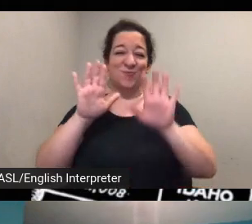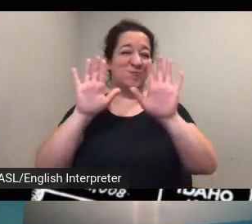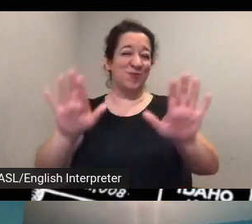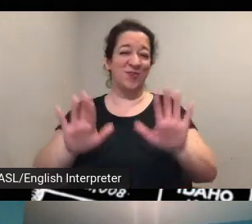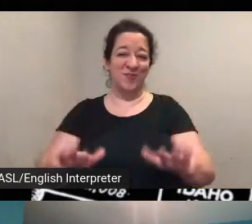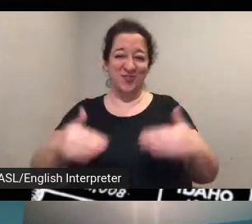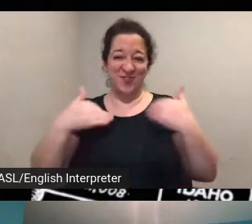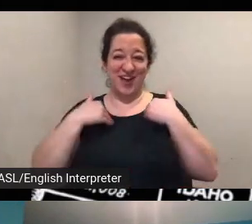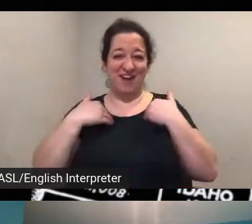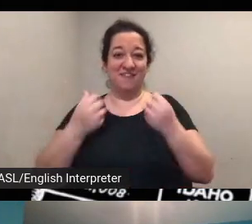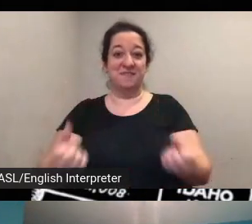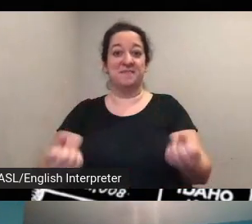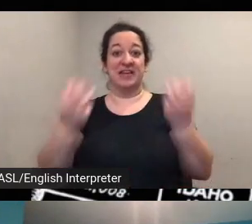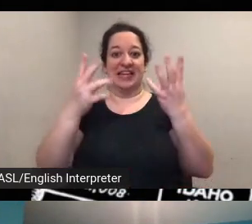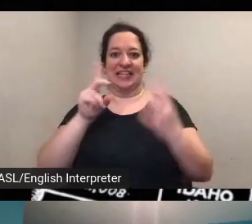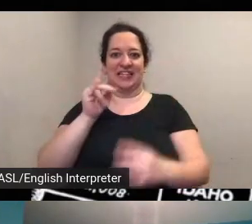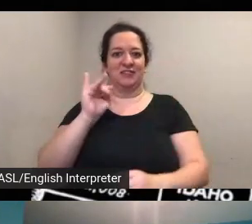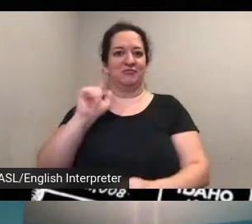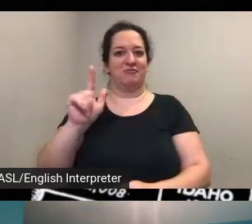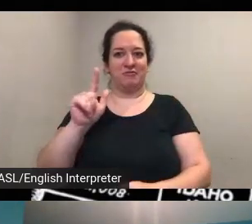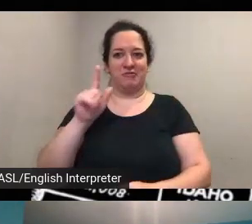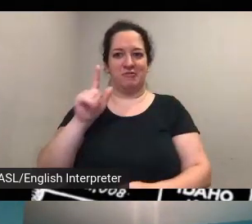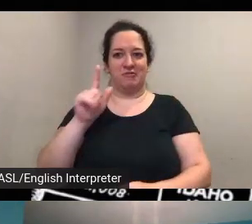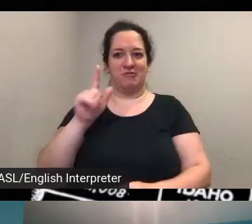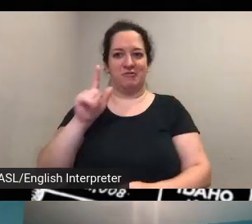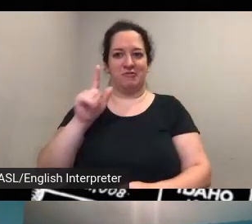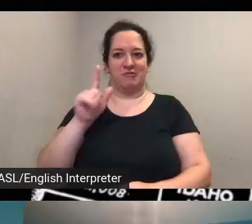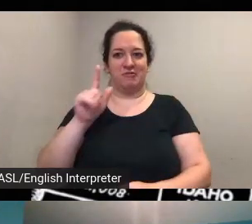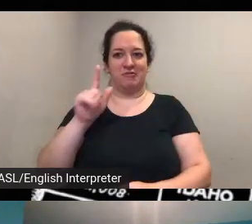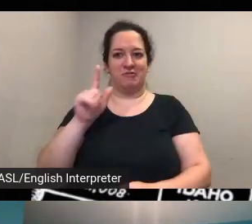many digitized original letters and correspondence